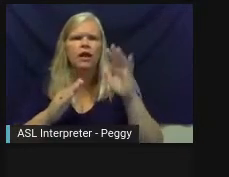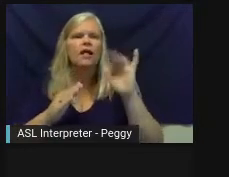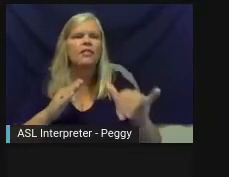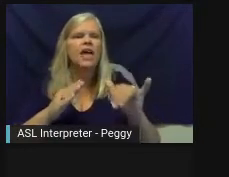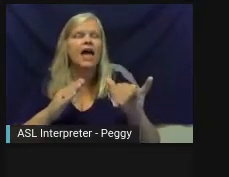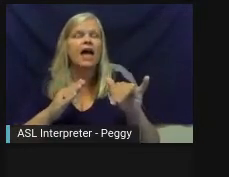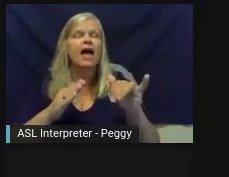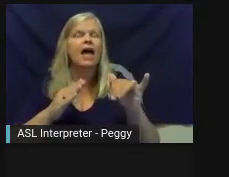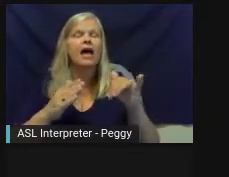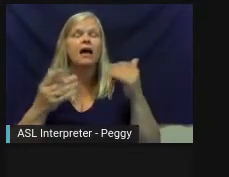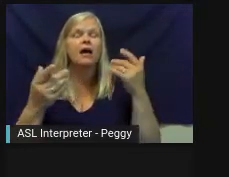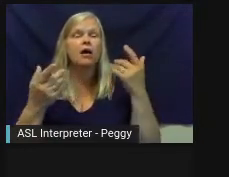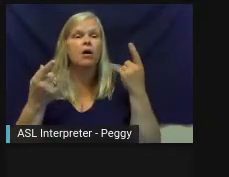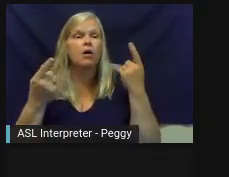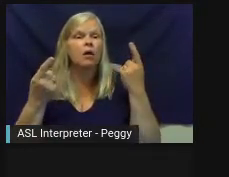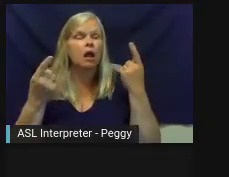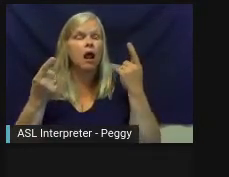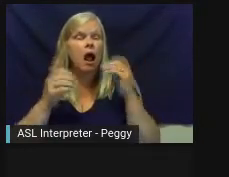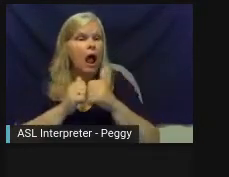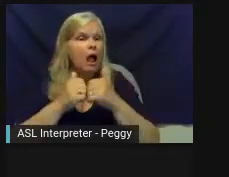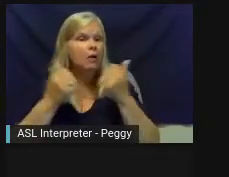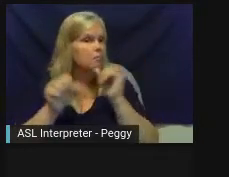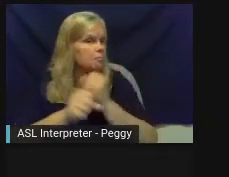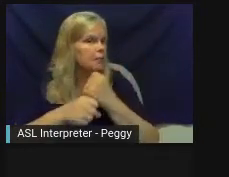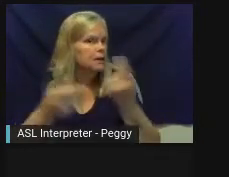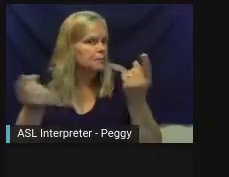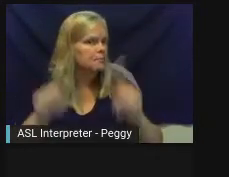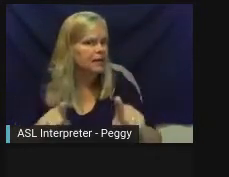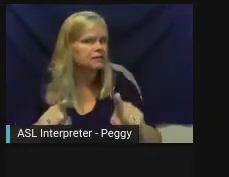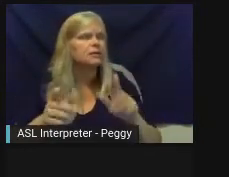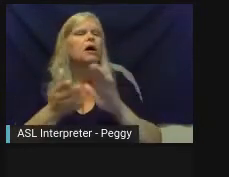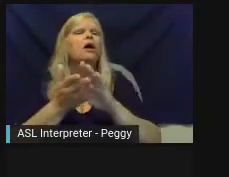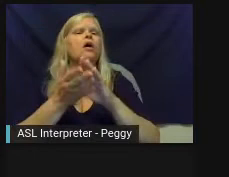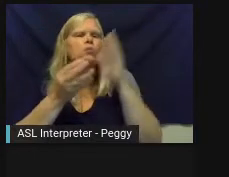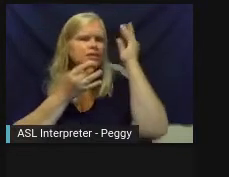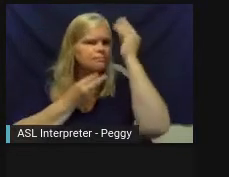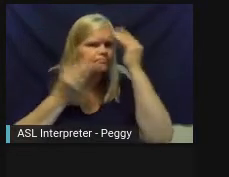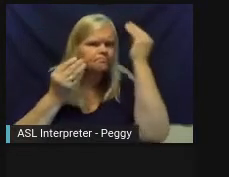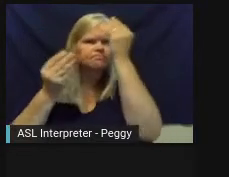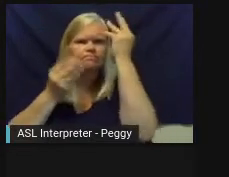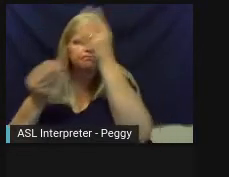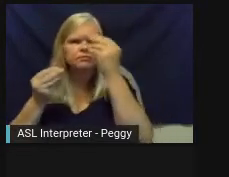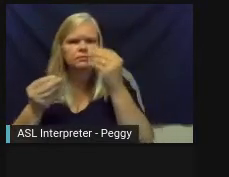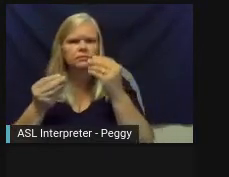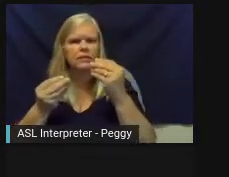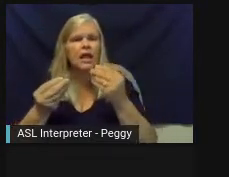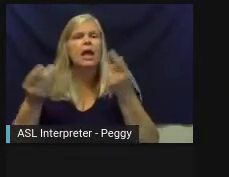part of what made this possible and made it successful. This was a stand-alone experience, but it did build